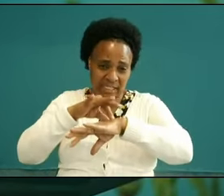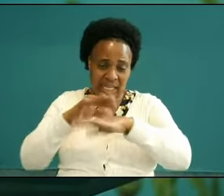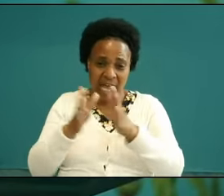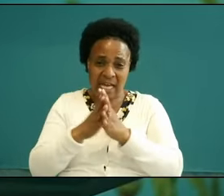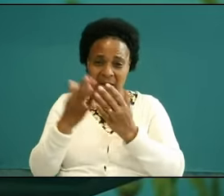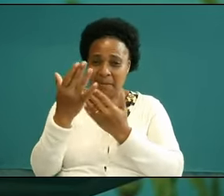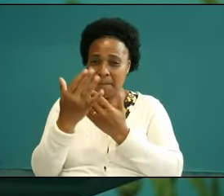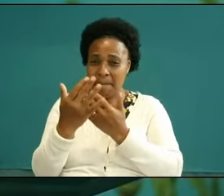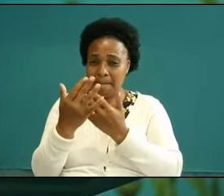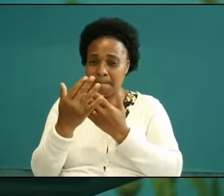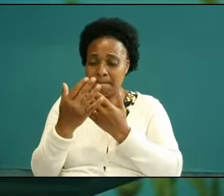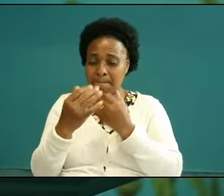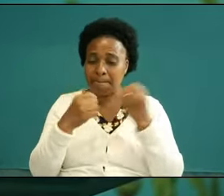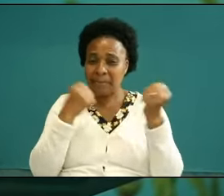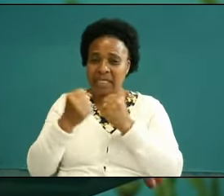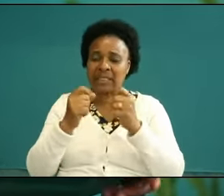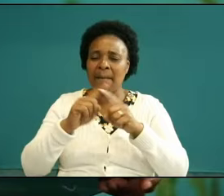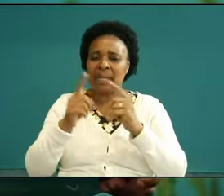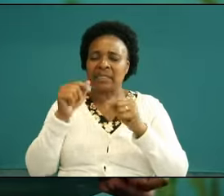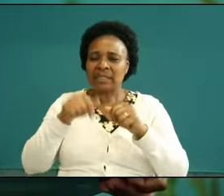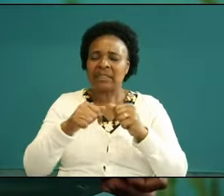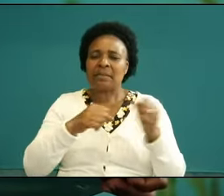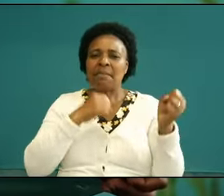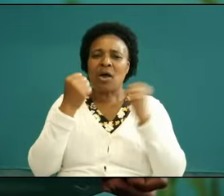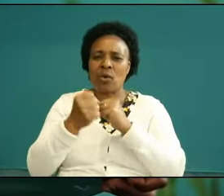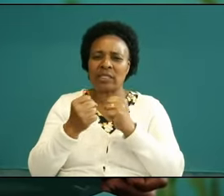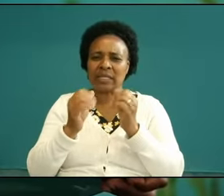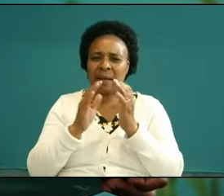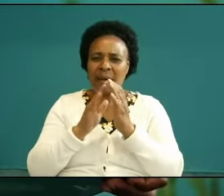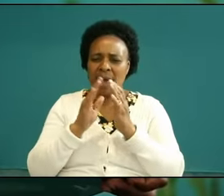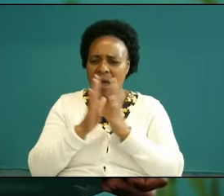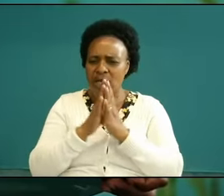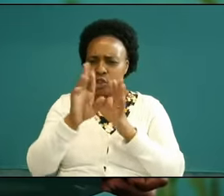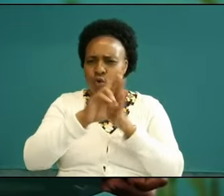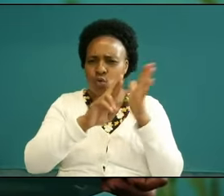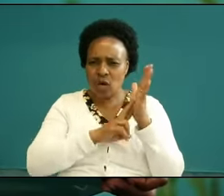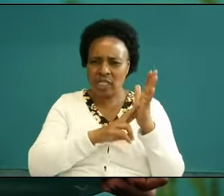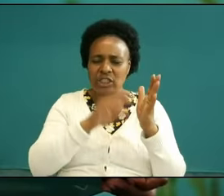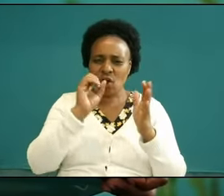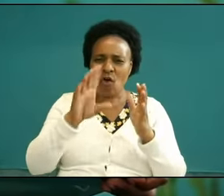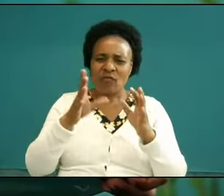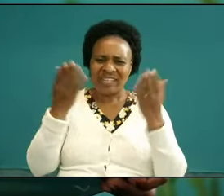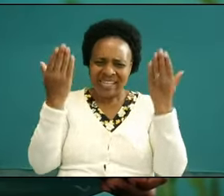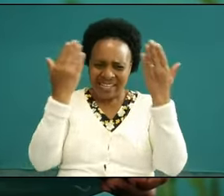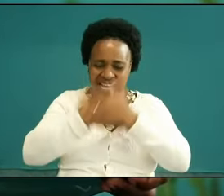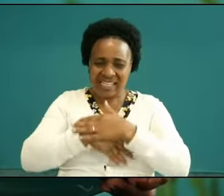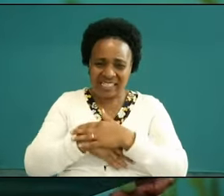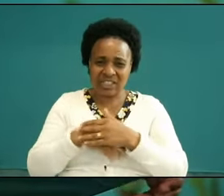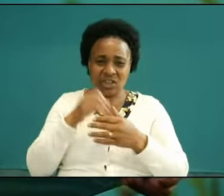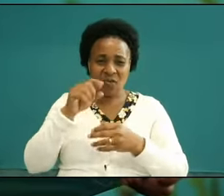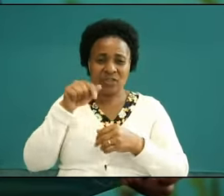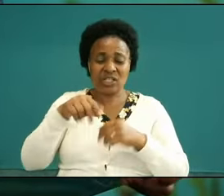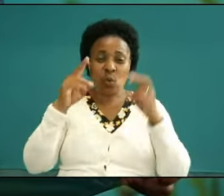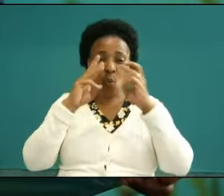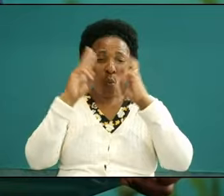principality ities against poers against rulers of the darkness of this world and against the